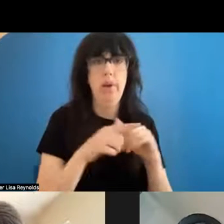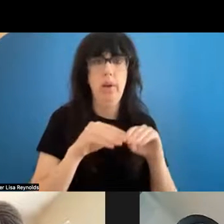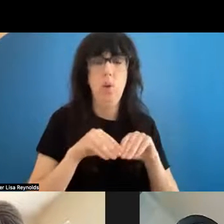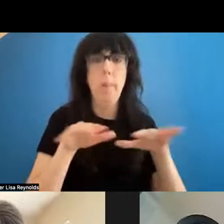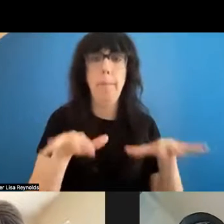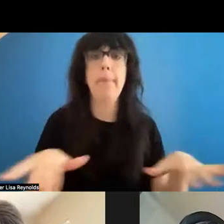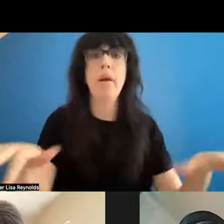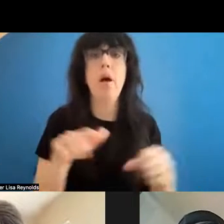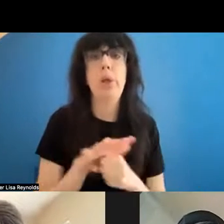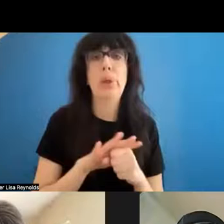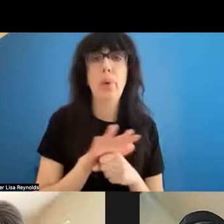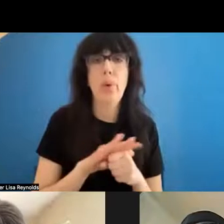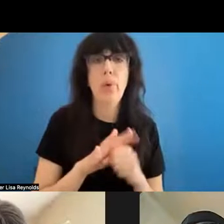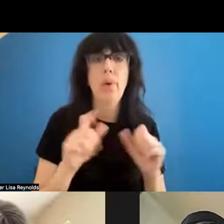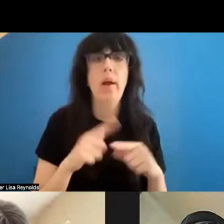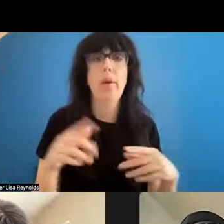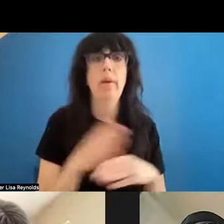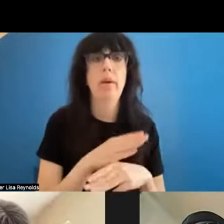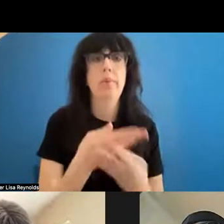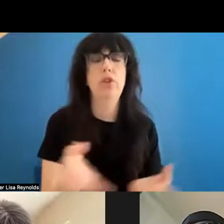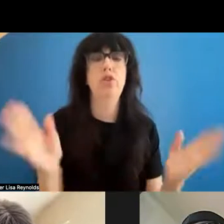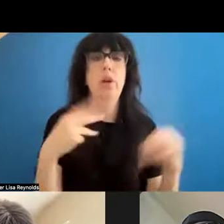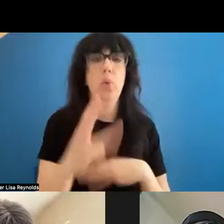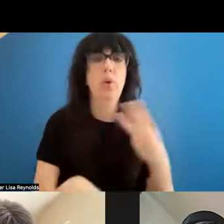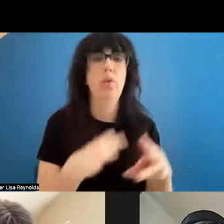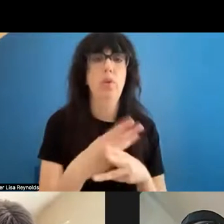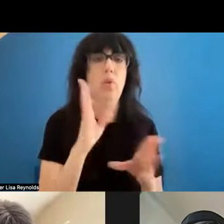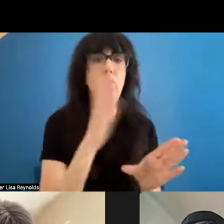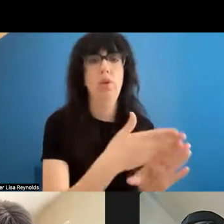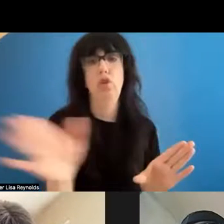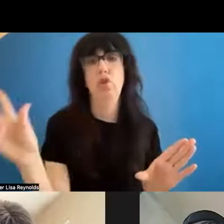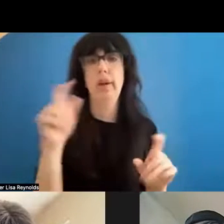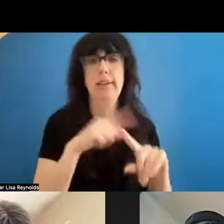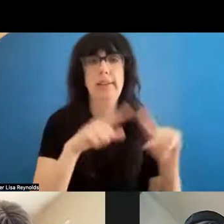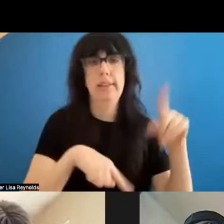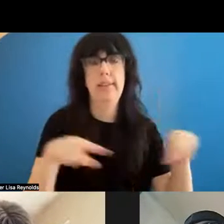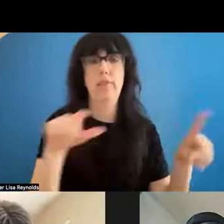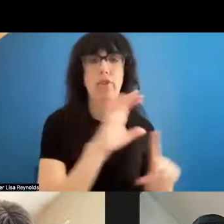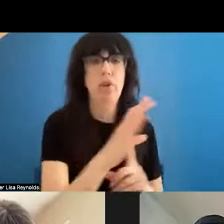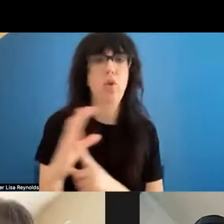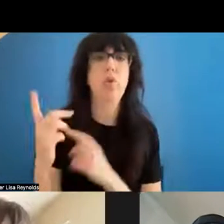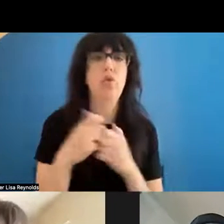local? How can it be shared with the world, across different cultures ? And across different disciplines?